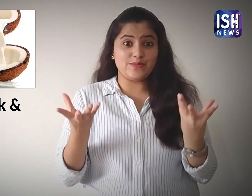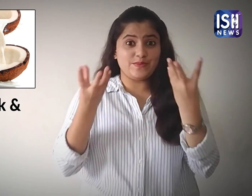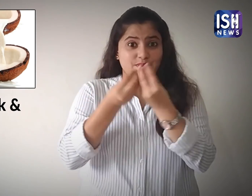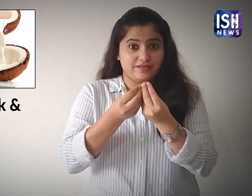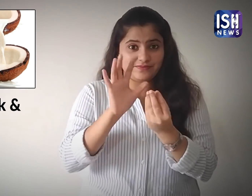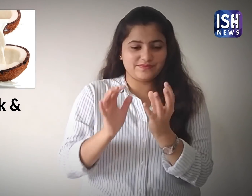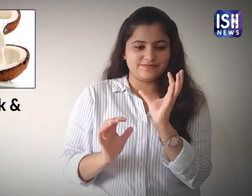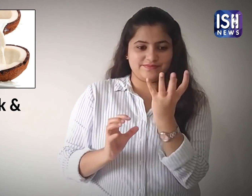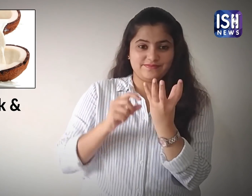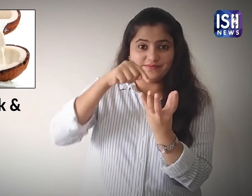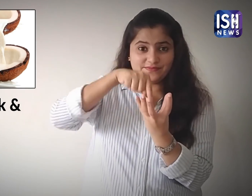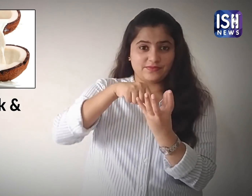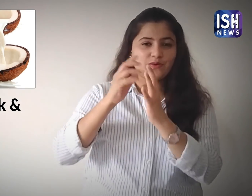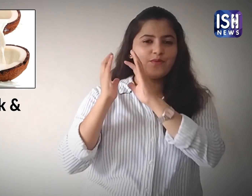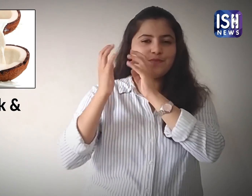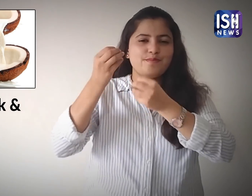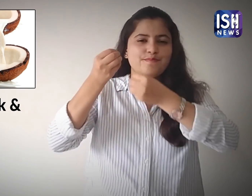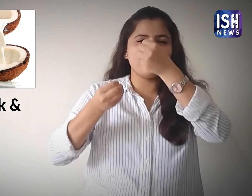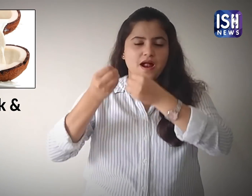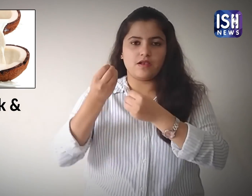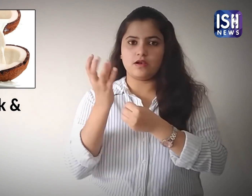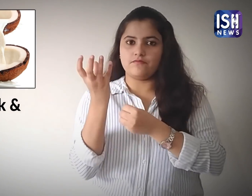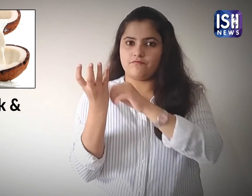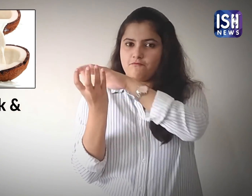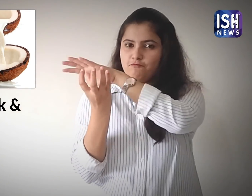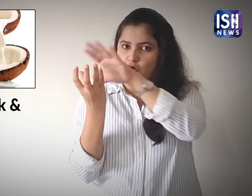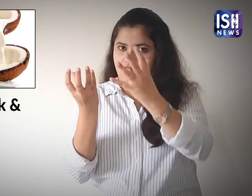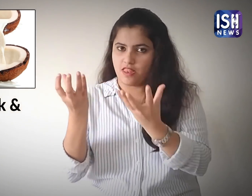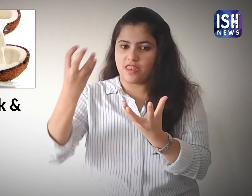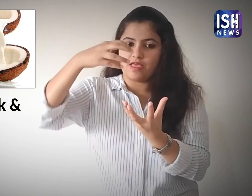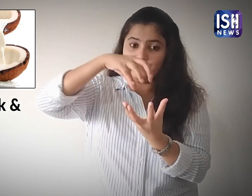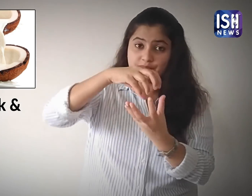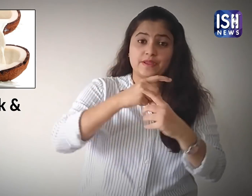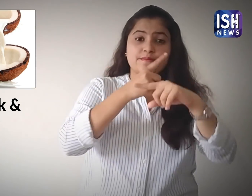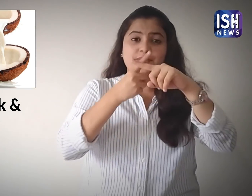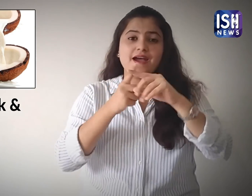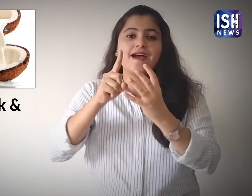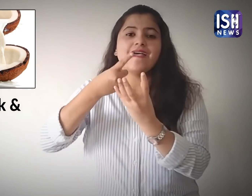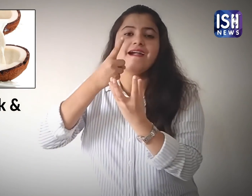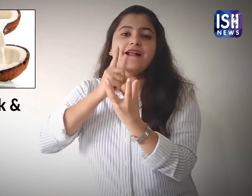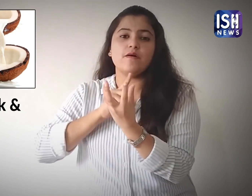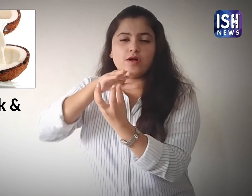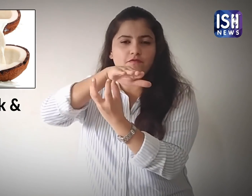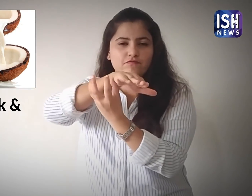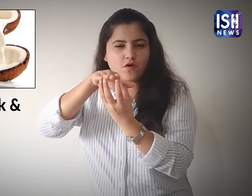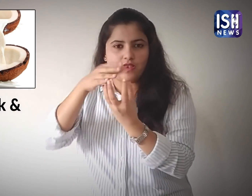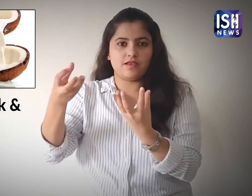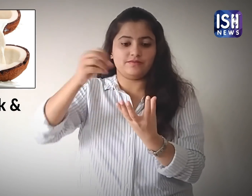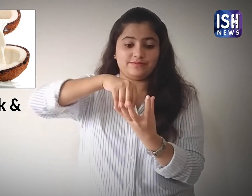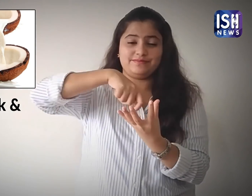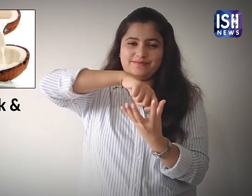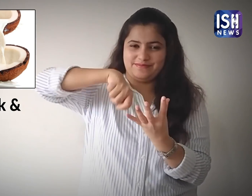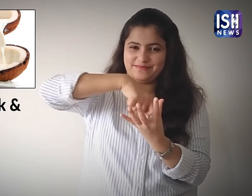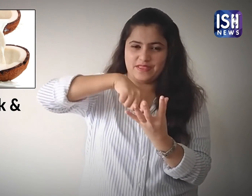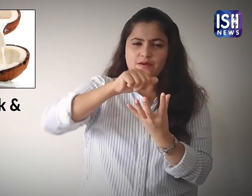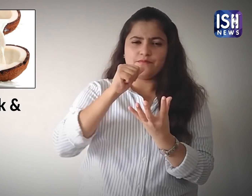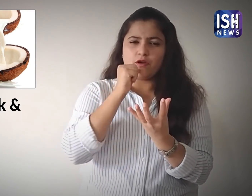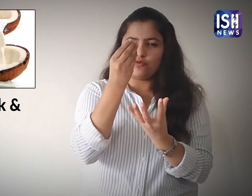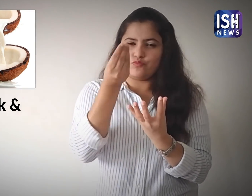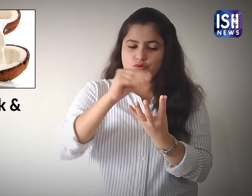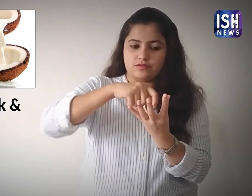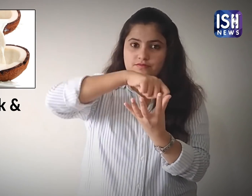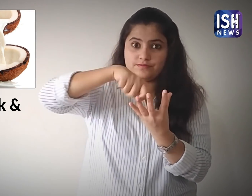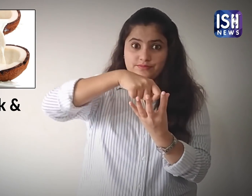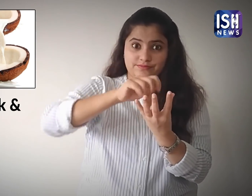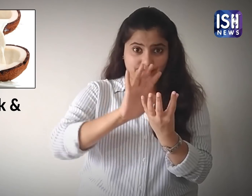Dissolve 1 cup of coconut milk and 1 cup of honey in a small bowl of boiling water.